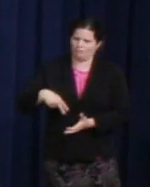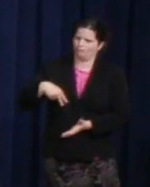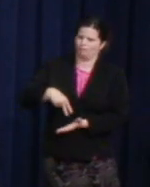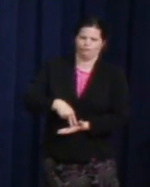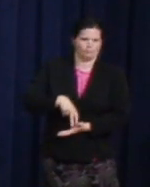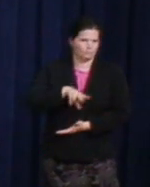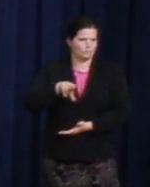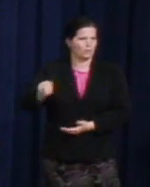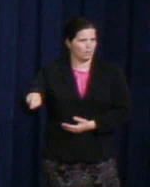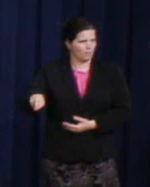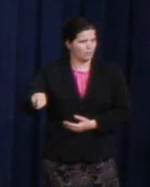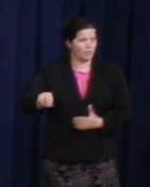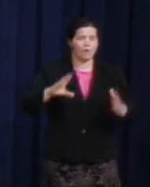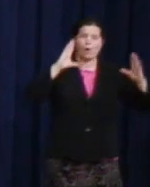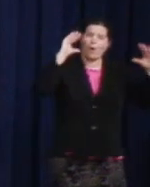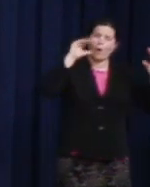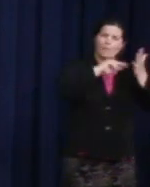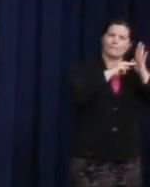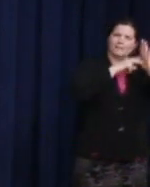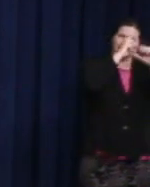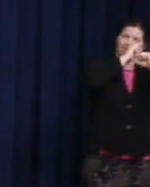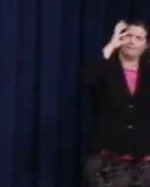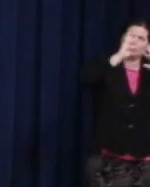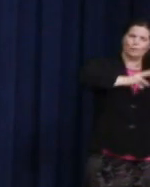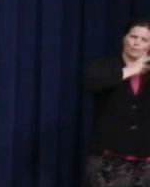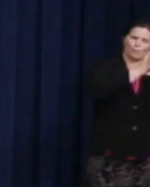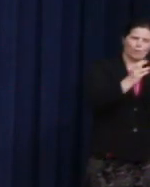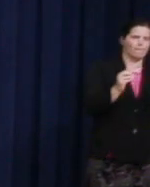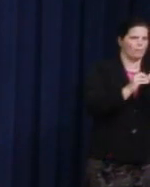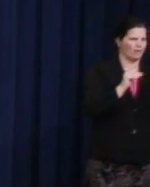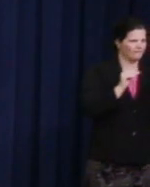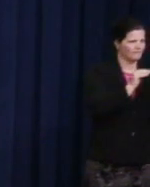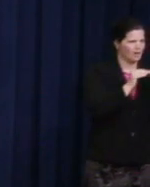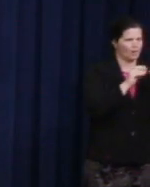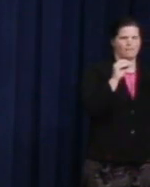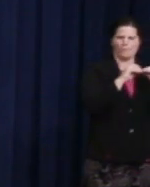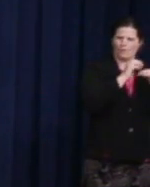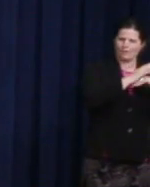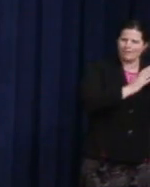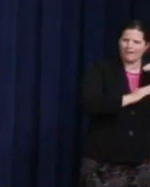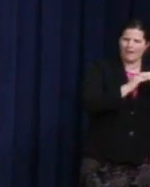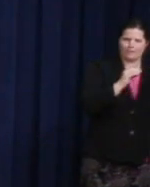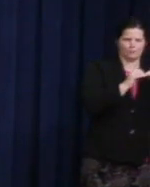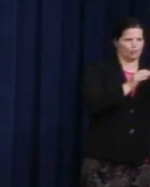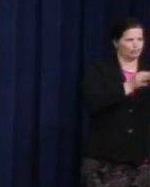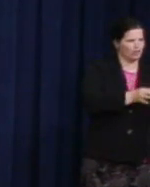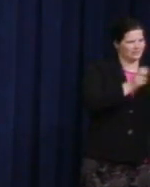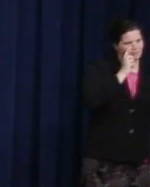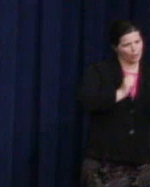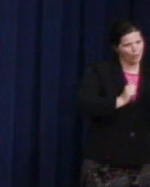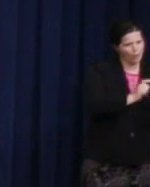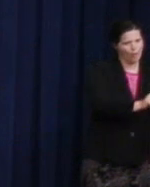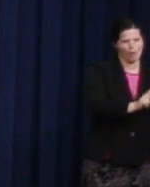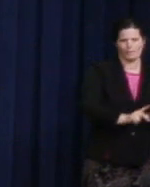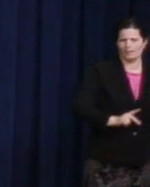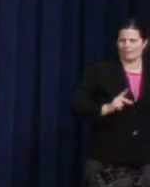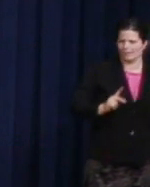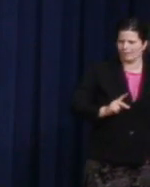that is fairer, kinder, more just, not just for some people but for all people. Hope and change is about being more like